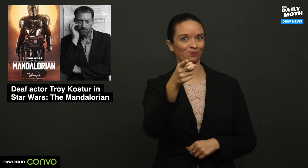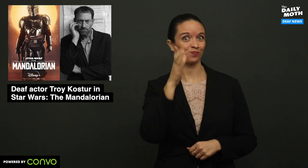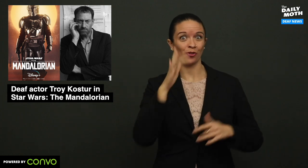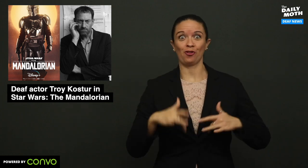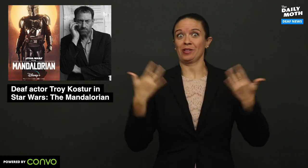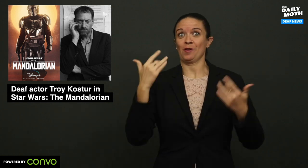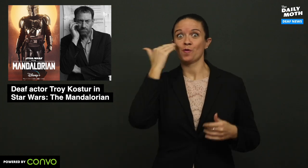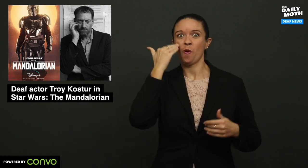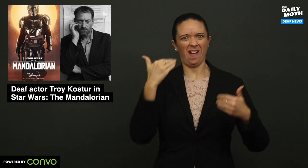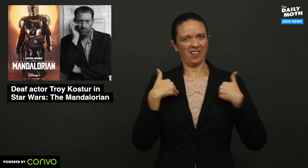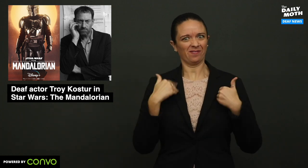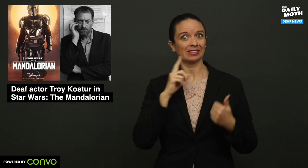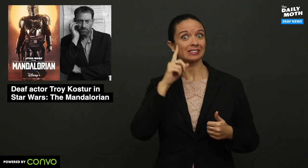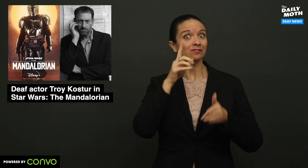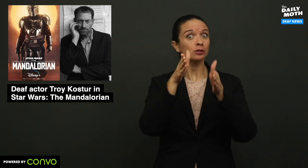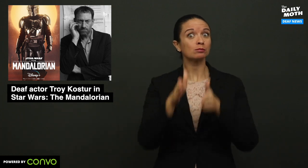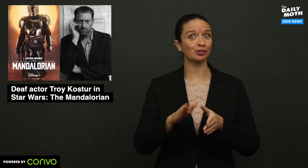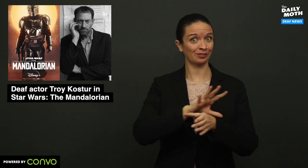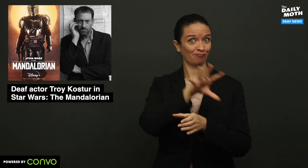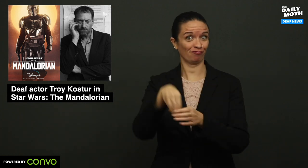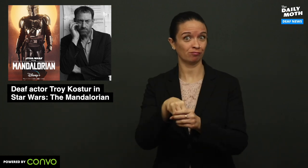Well, you will be thrilled to know that there is a Deaf person